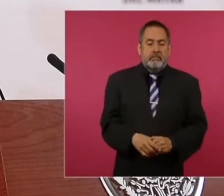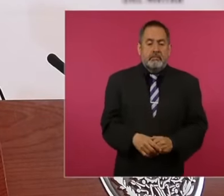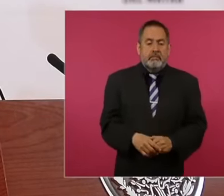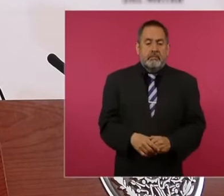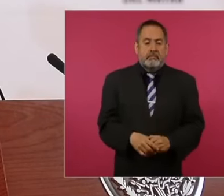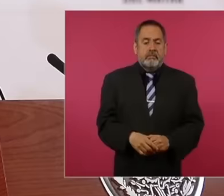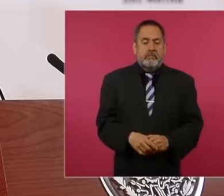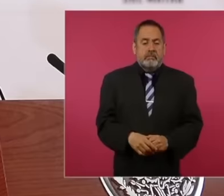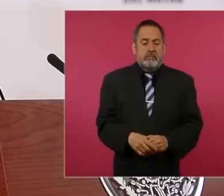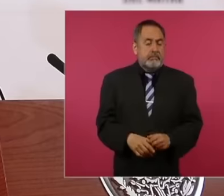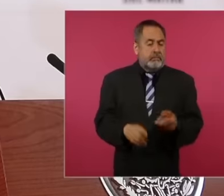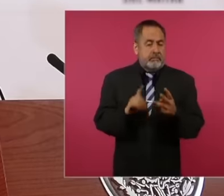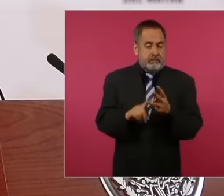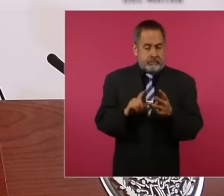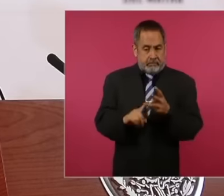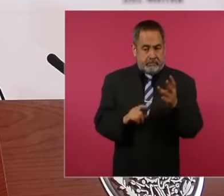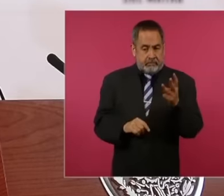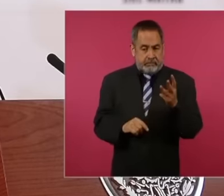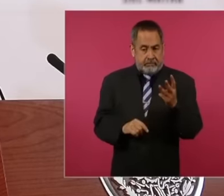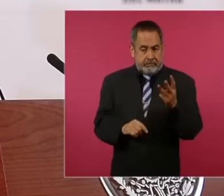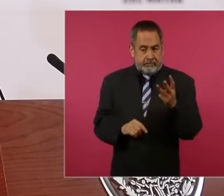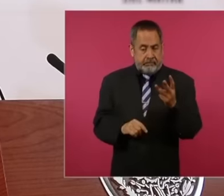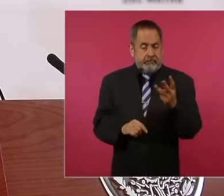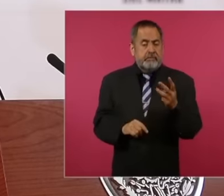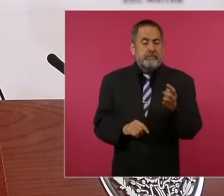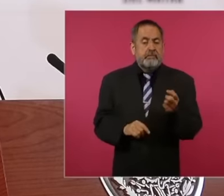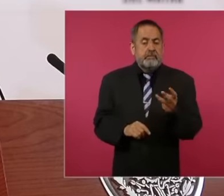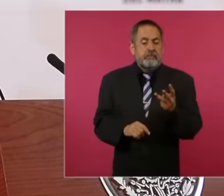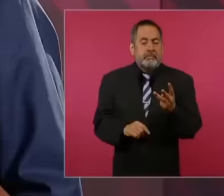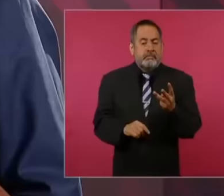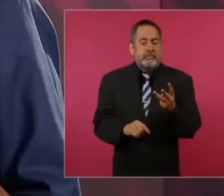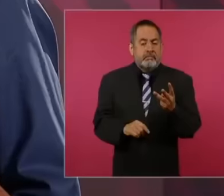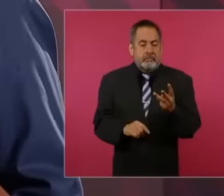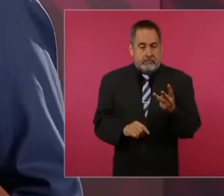and the third they are very